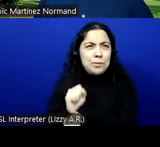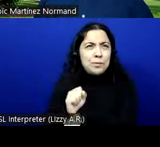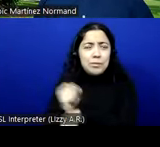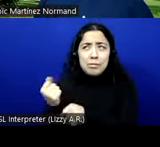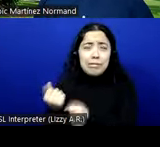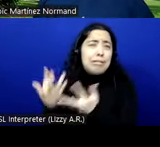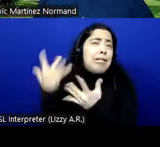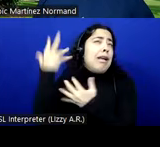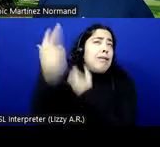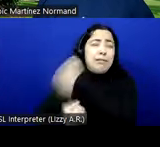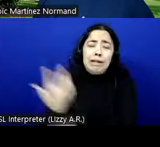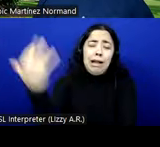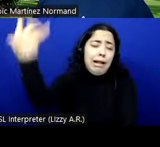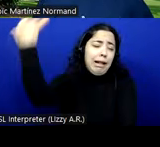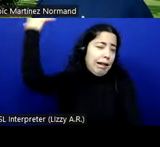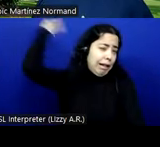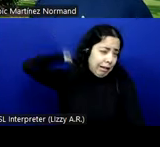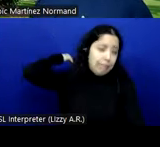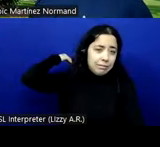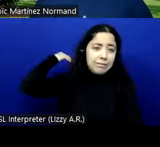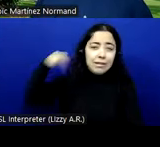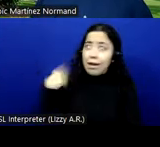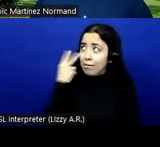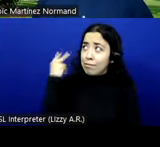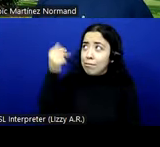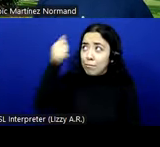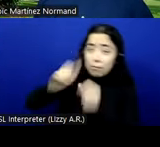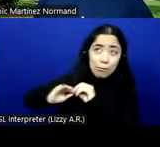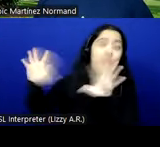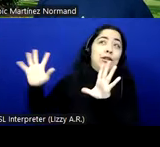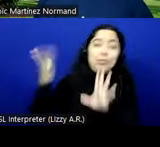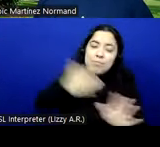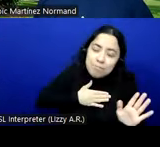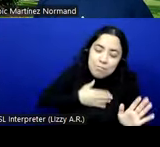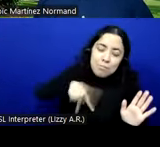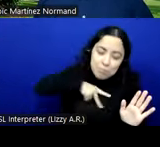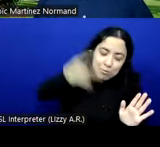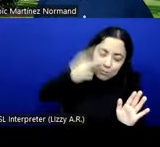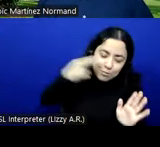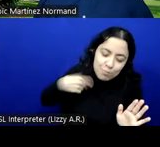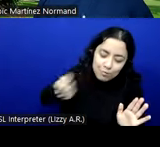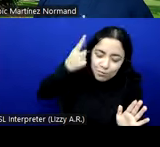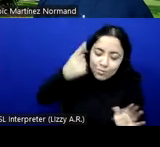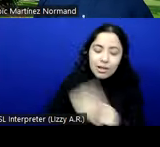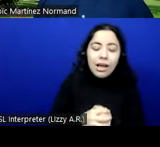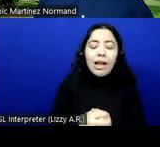years ago, and I have a vivid memory of it due to personal reasons. So it was September 2007.